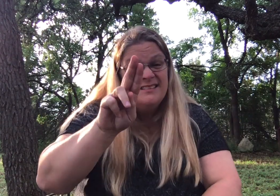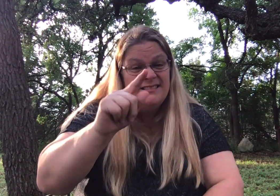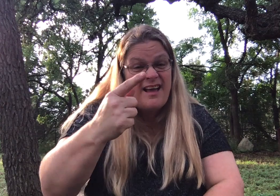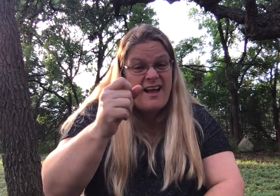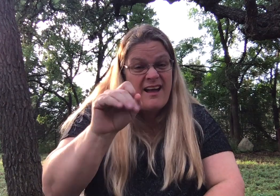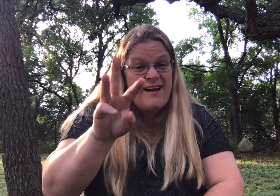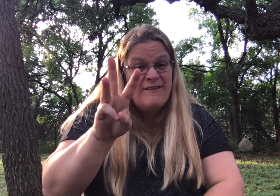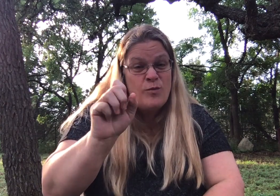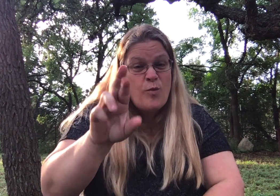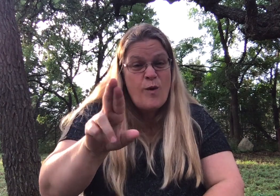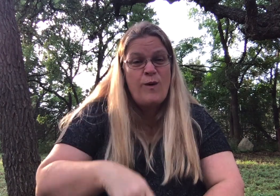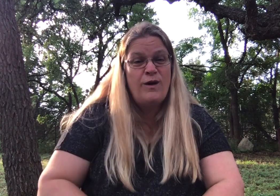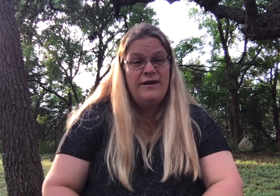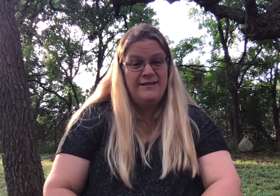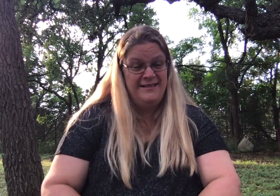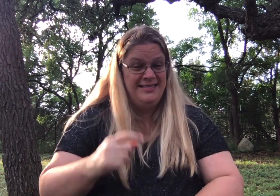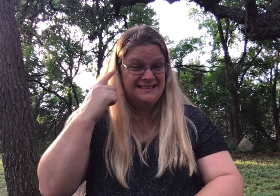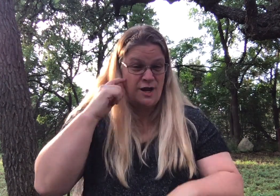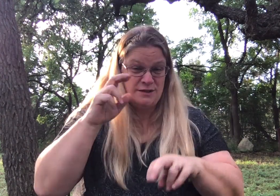Tug of war, which sounds fun.